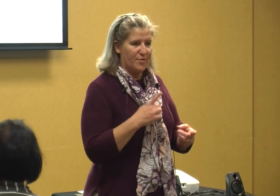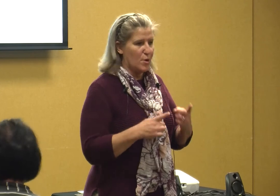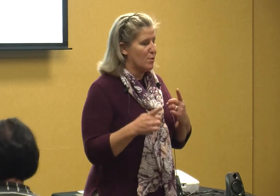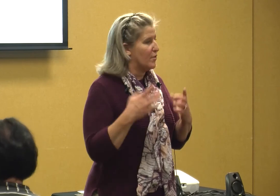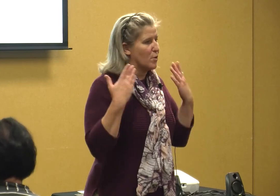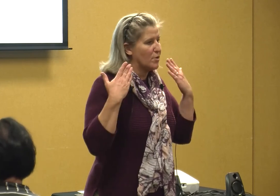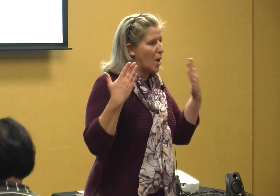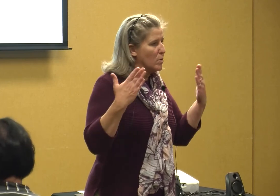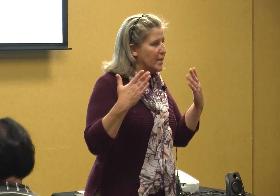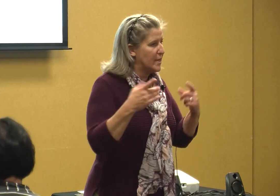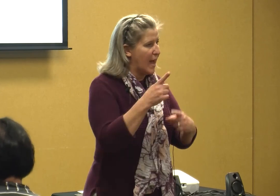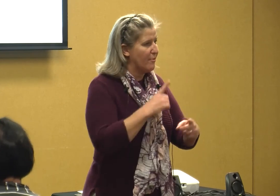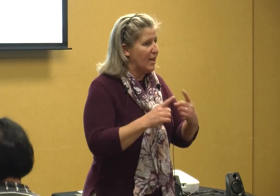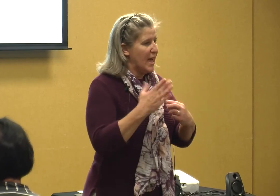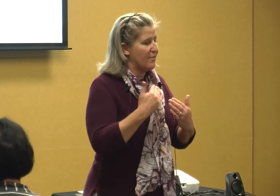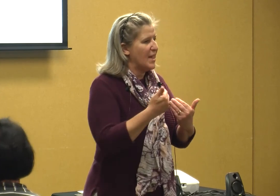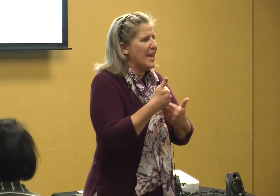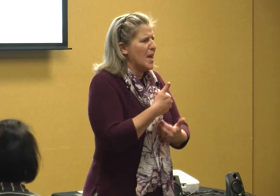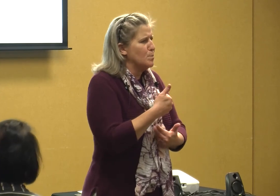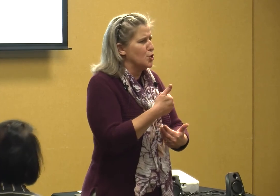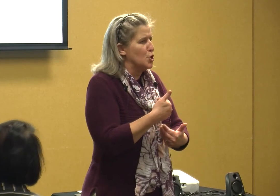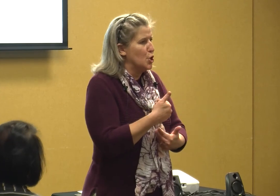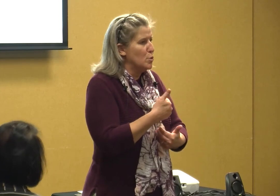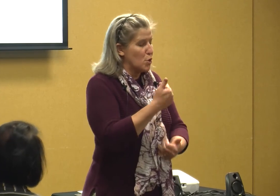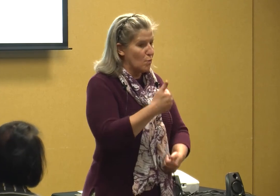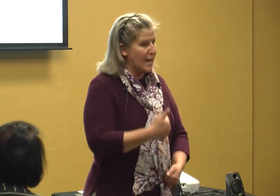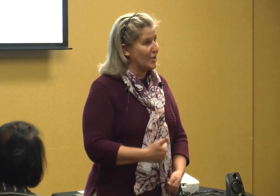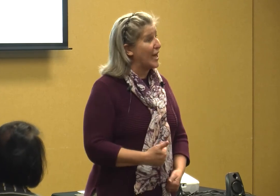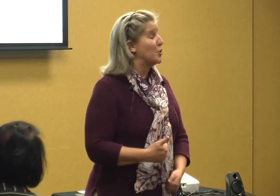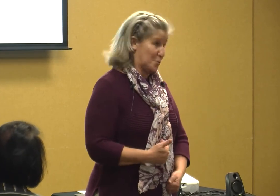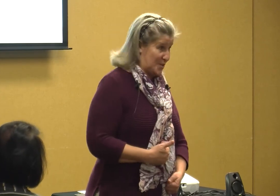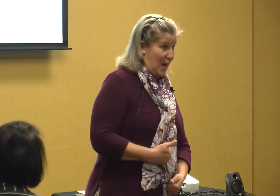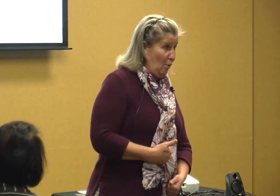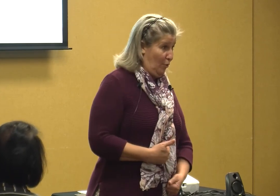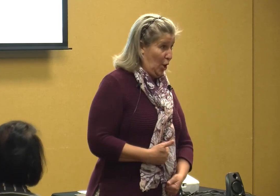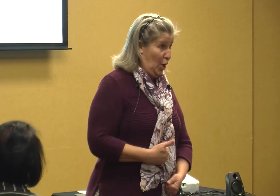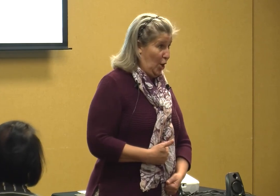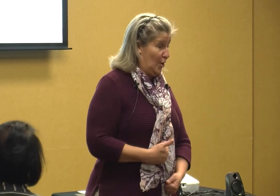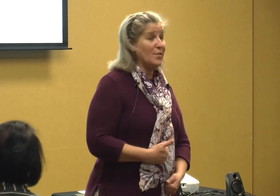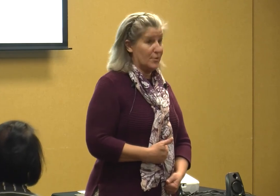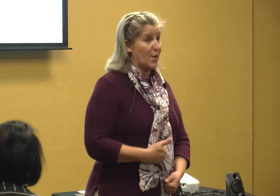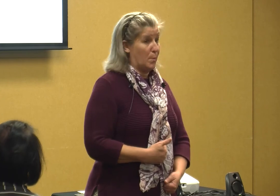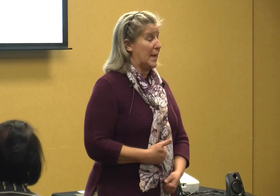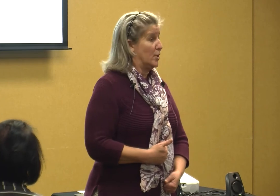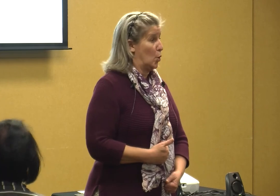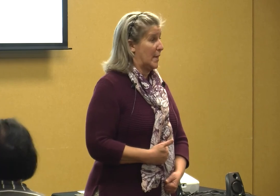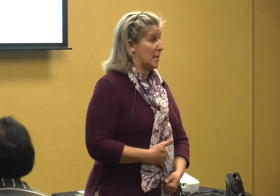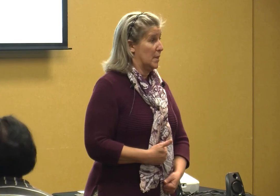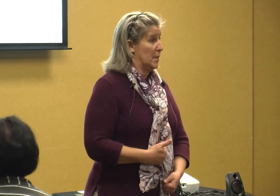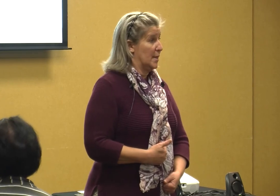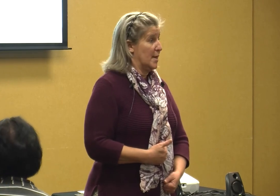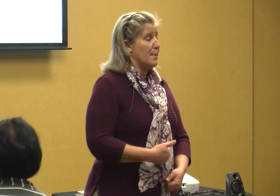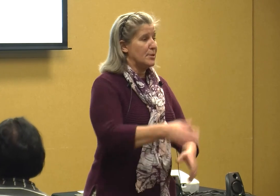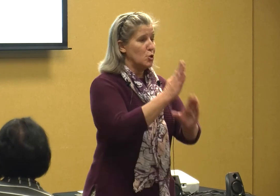they're they're totally deaf if that helps you to regulate yourself then so be it do it but you